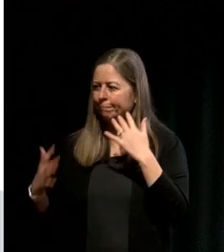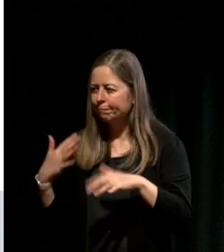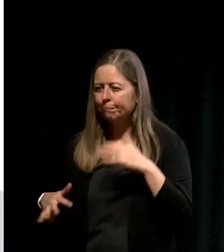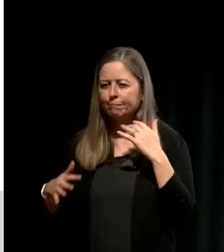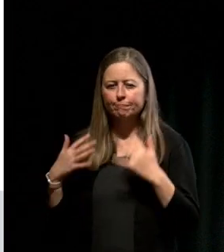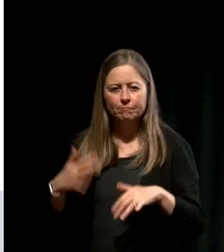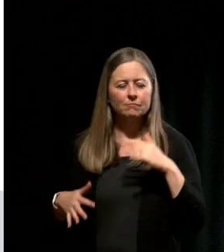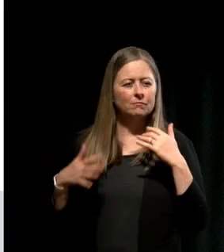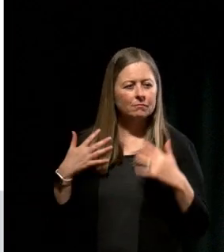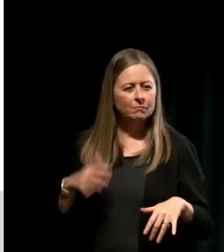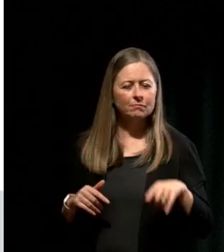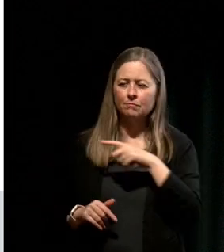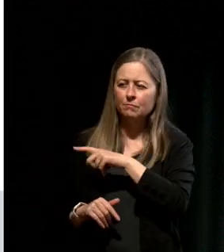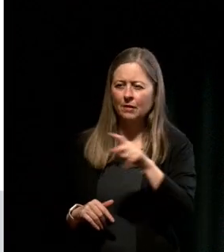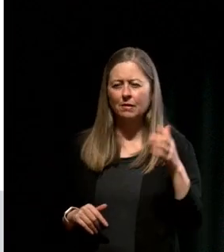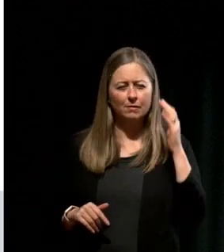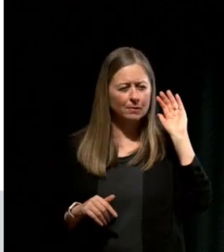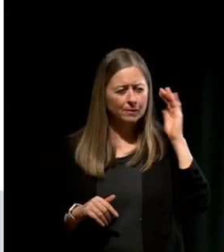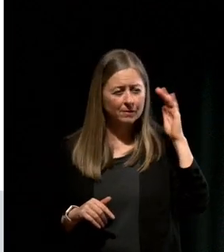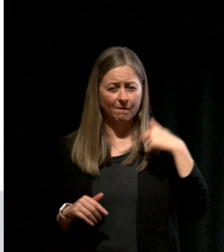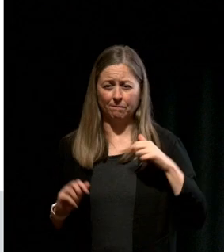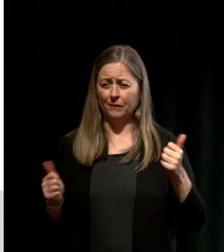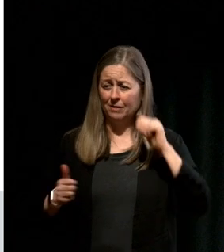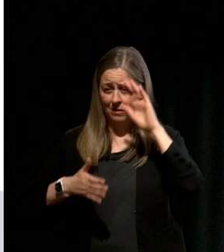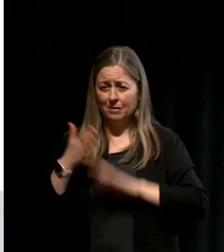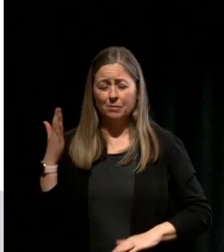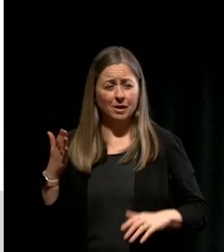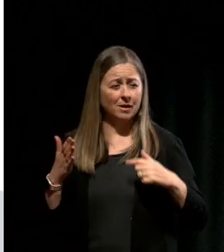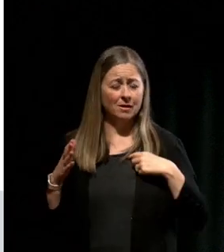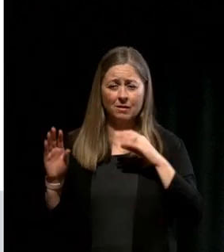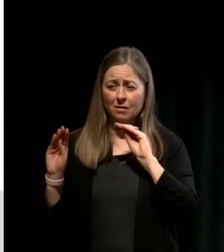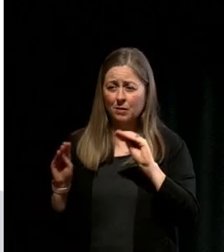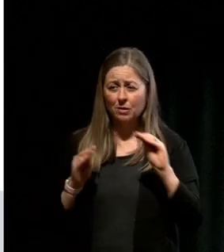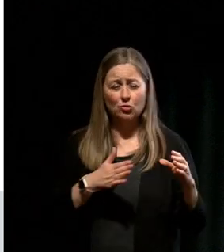seen their struggles, I'd lived through them myself, I taught leadership to many South